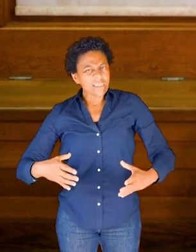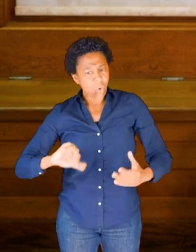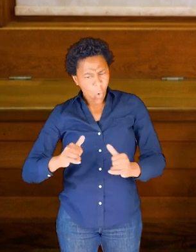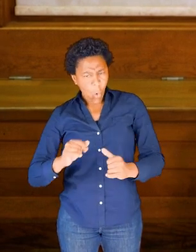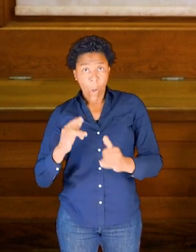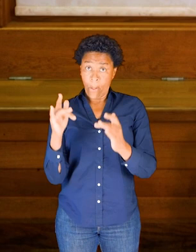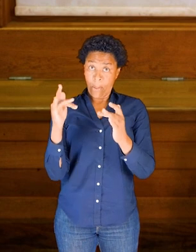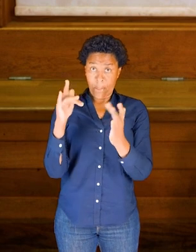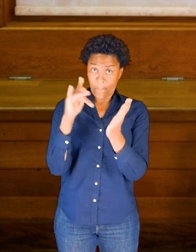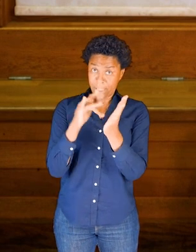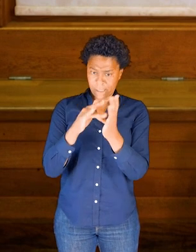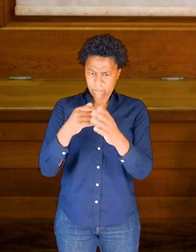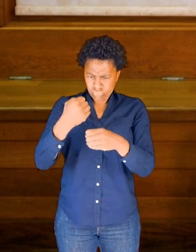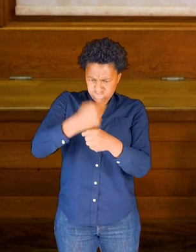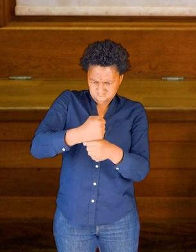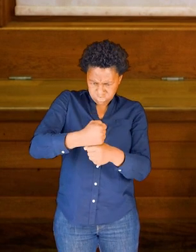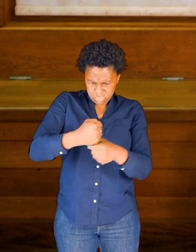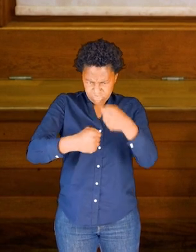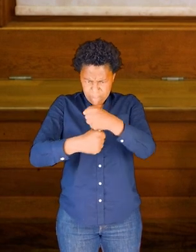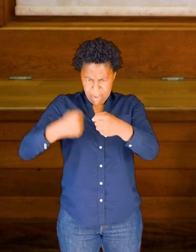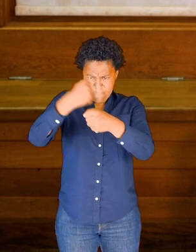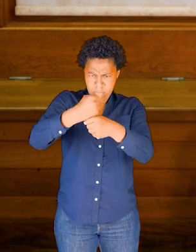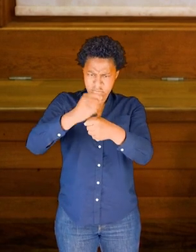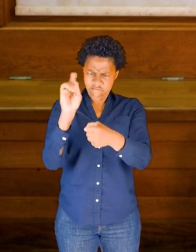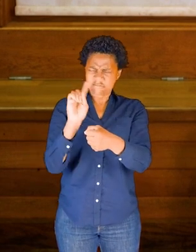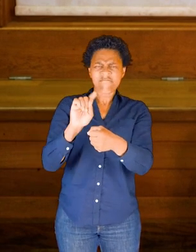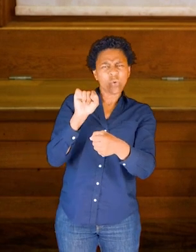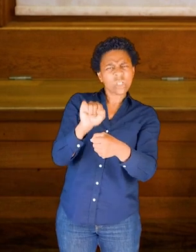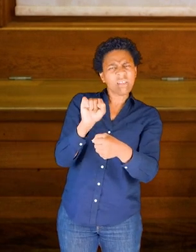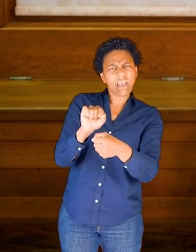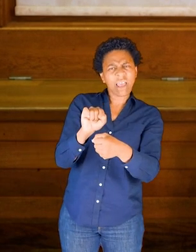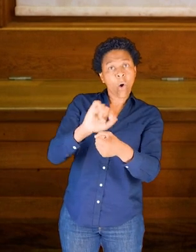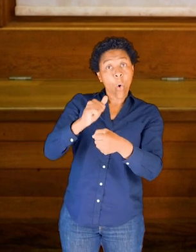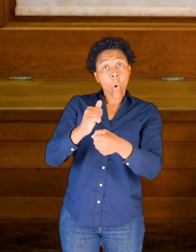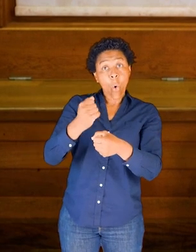the spine closer to the head, just getting a sense of having